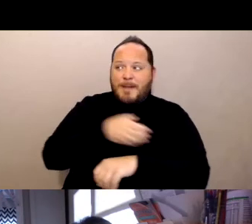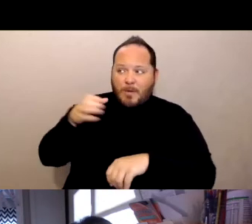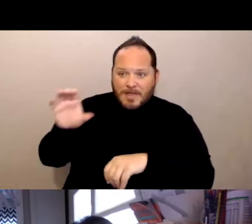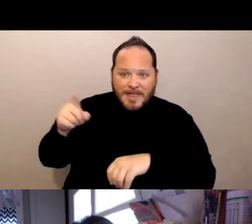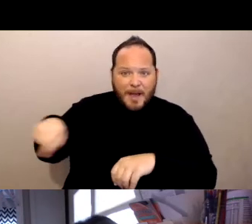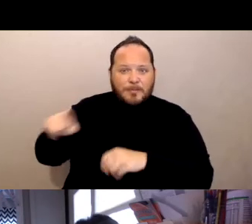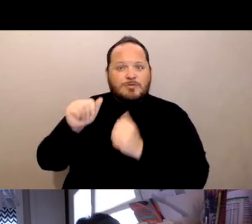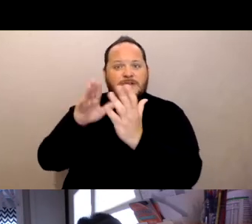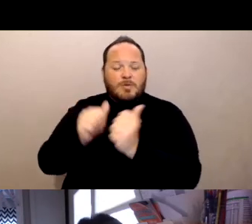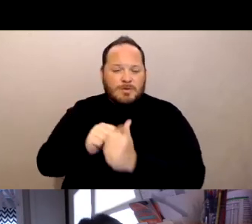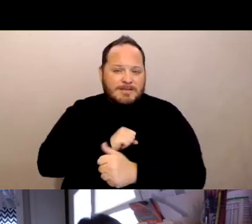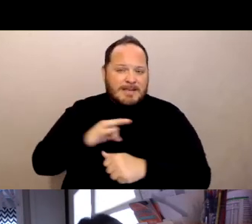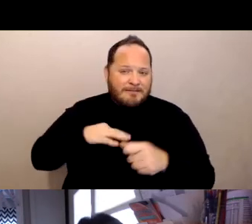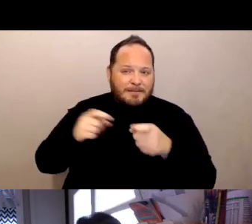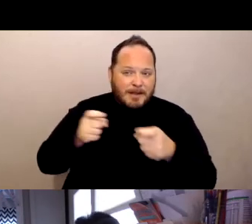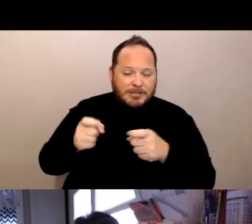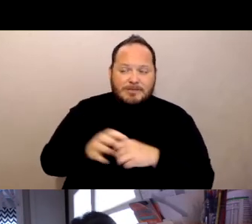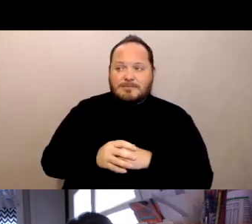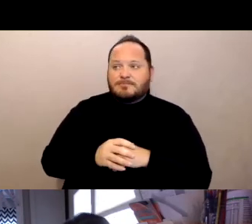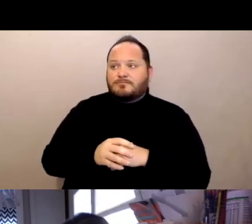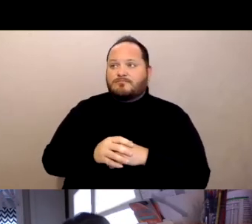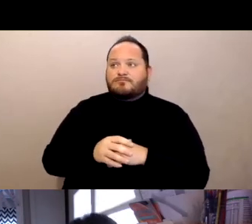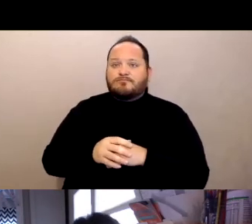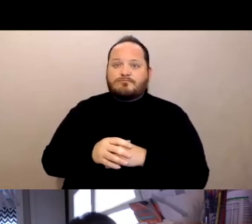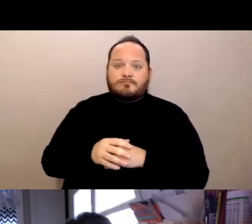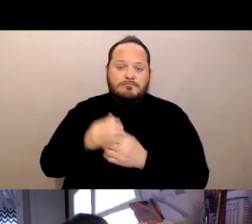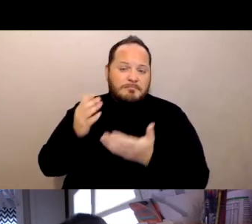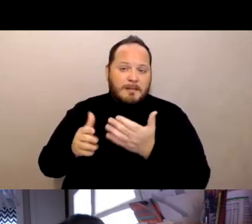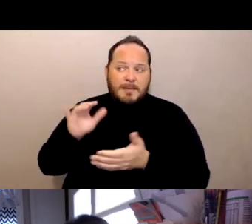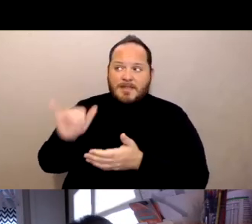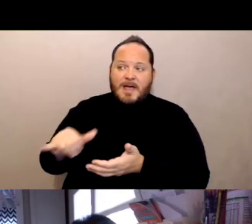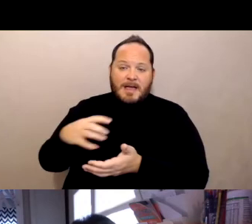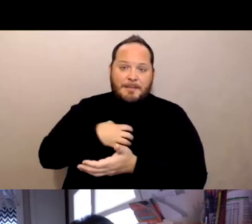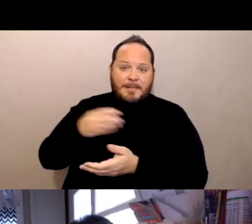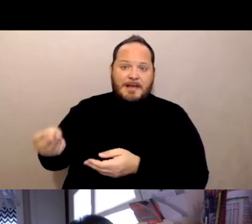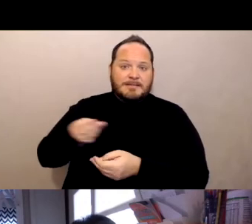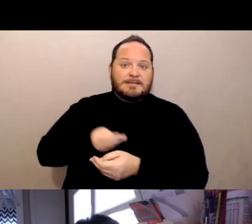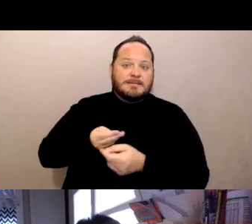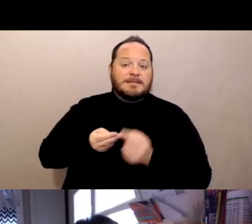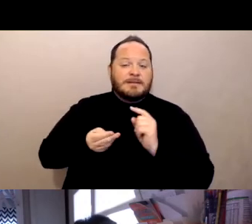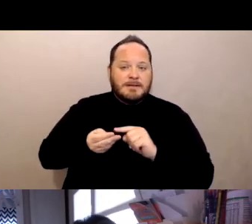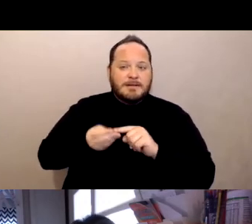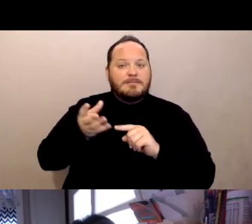It might be turning their complaint in to us to a complaint to the state for investigation,